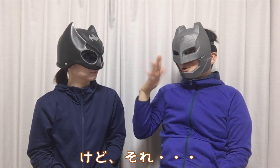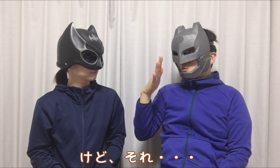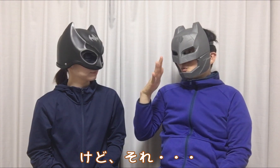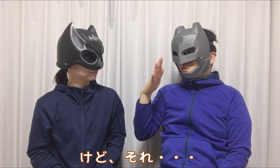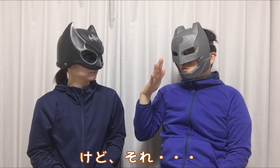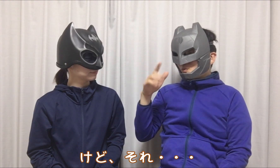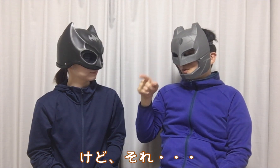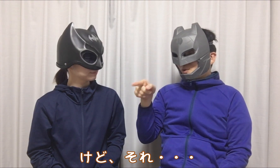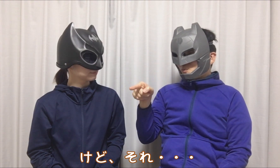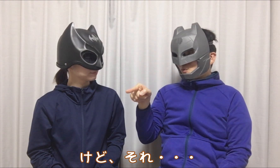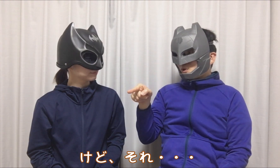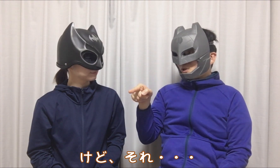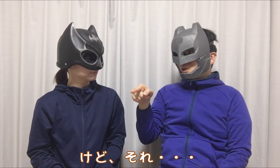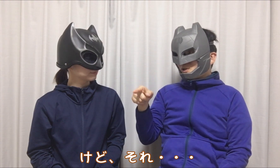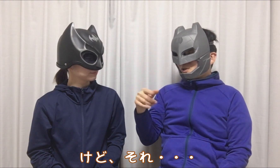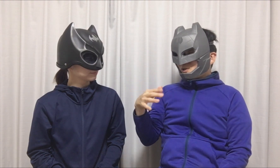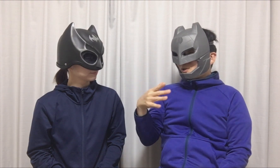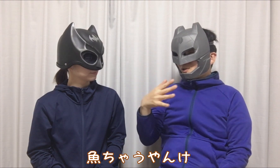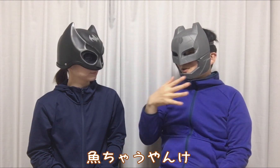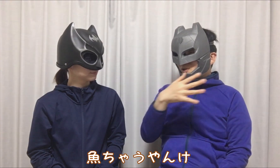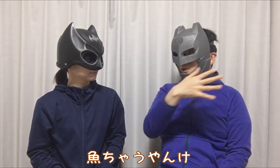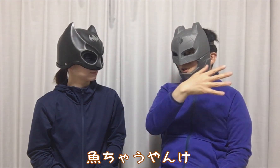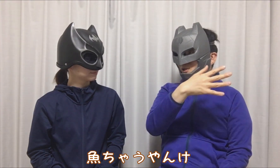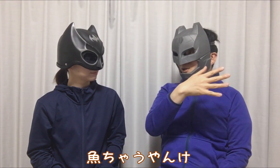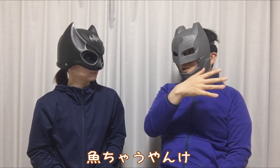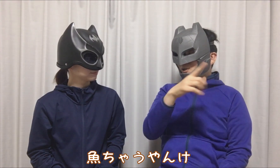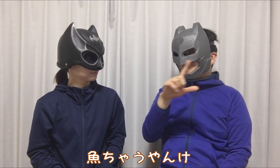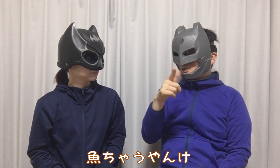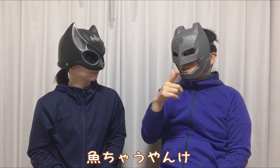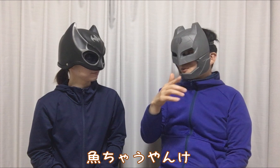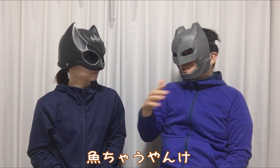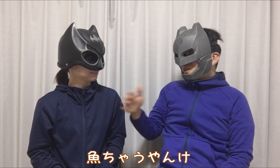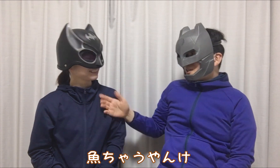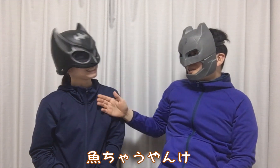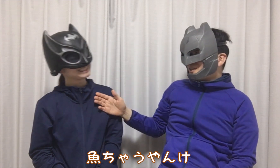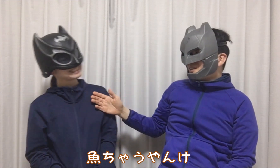But it's … Not seafood !